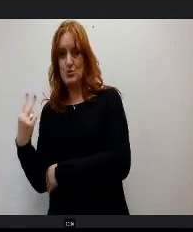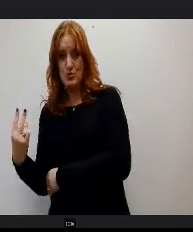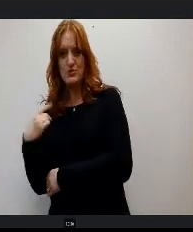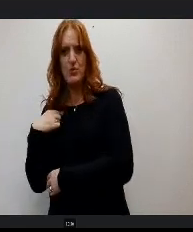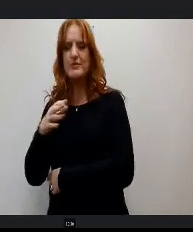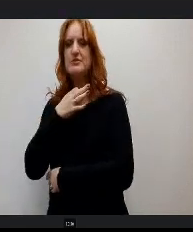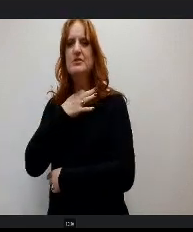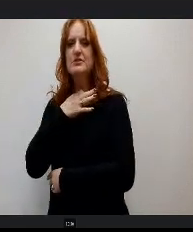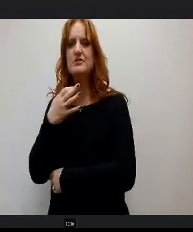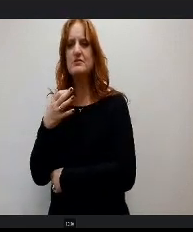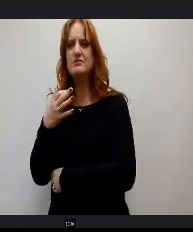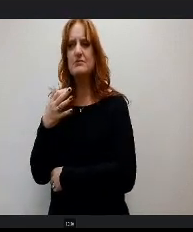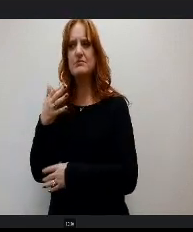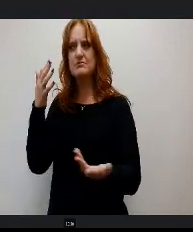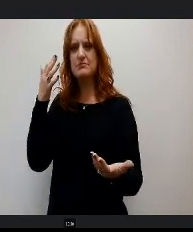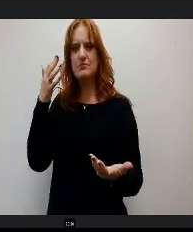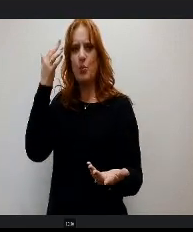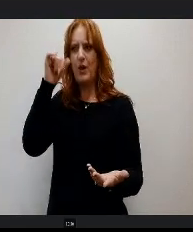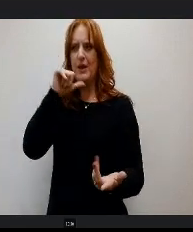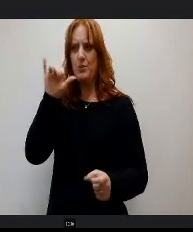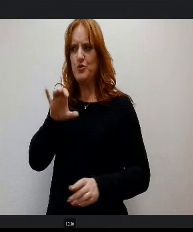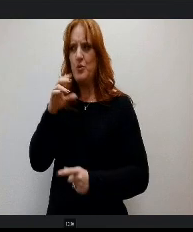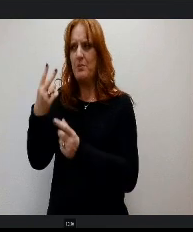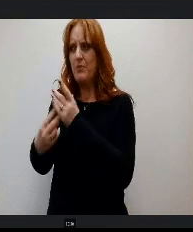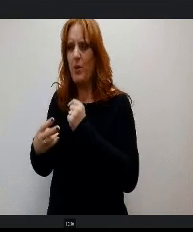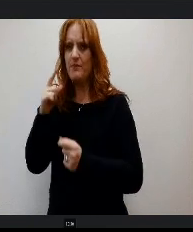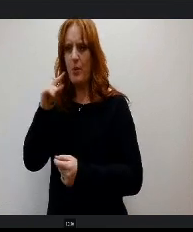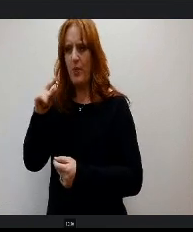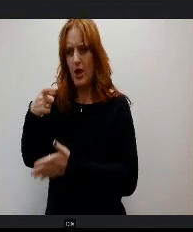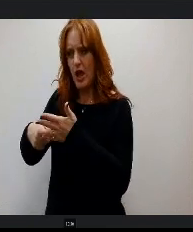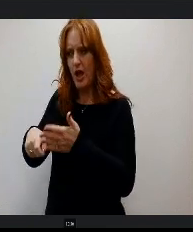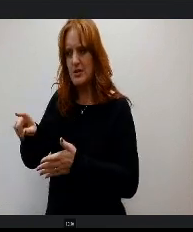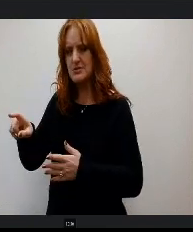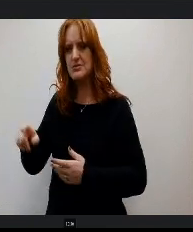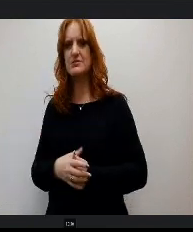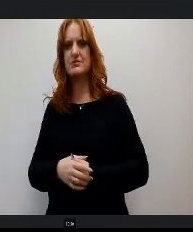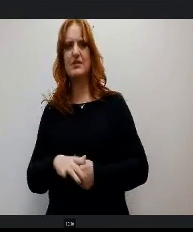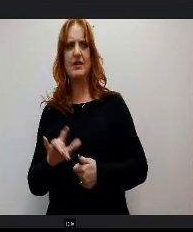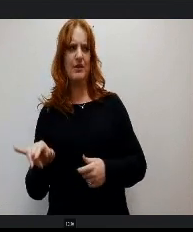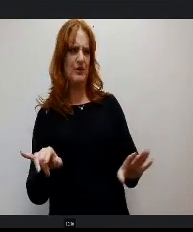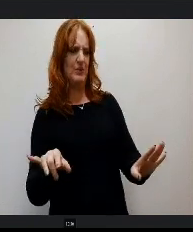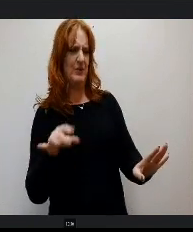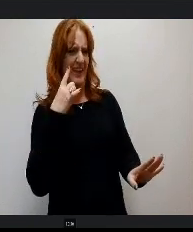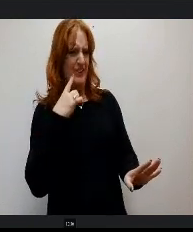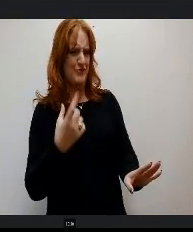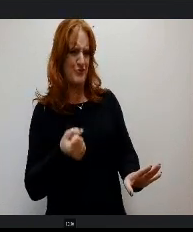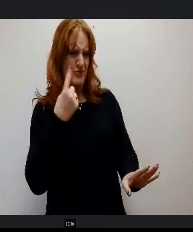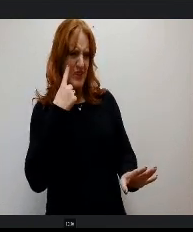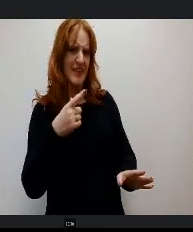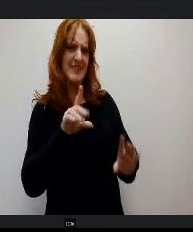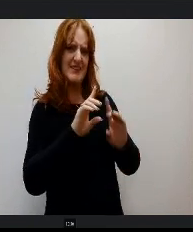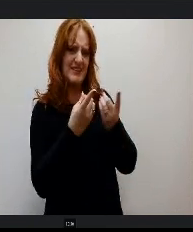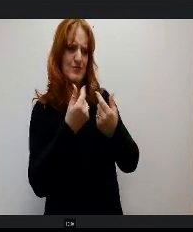why not, why didn't we do both so as I understand the district tried to do the second piece that we're talking